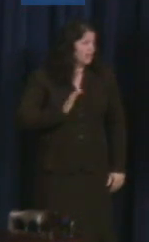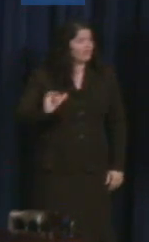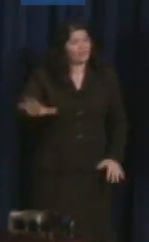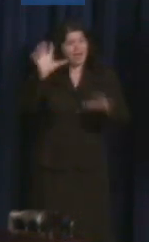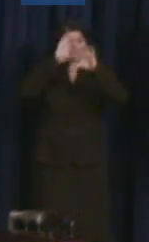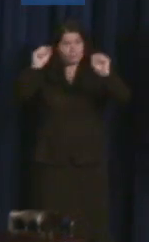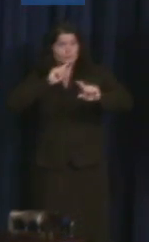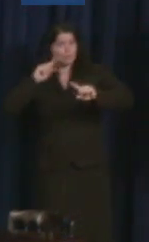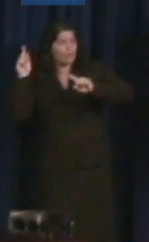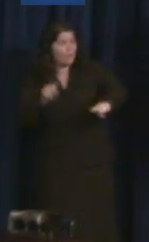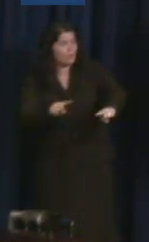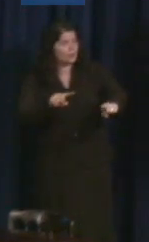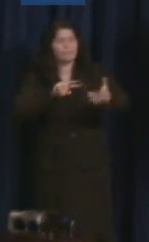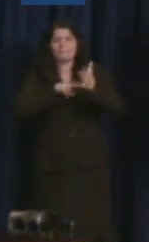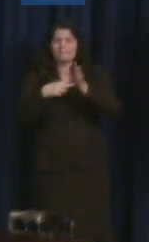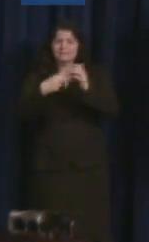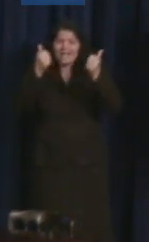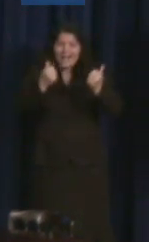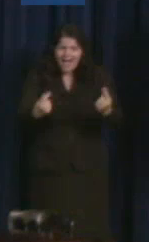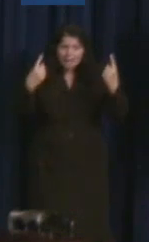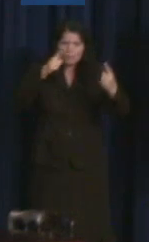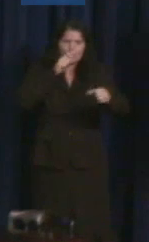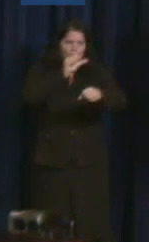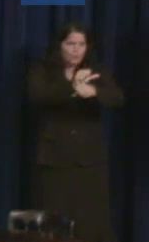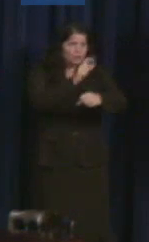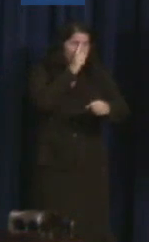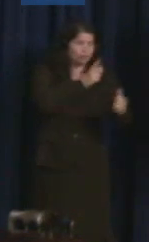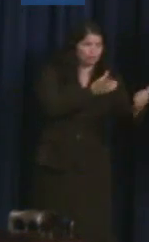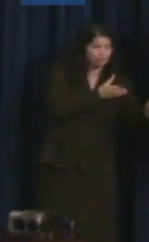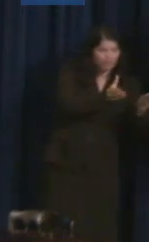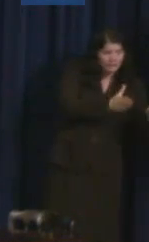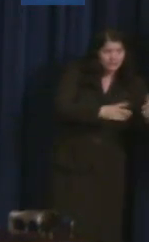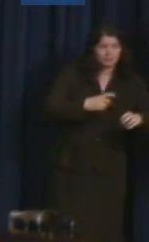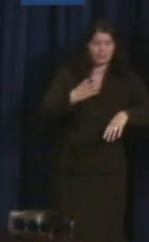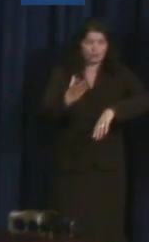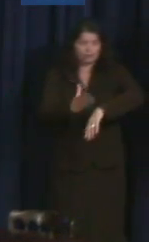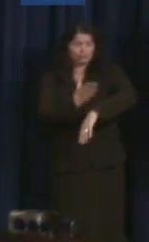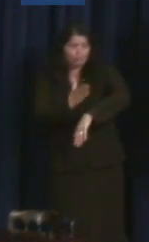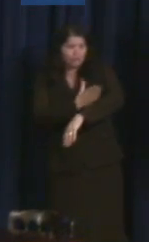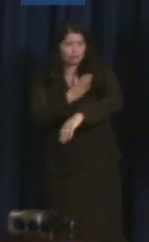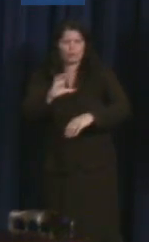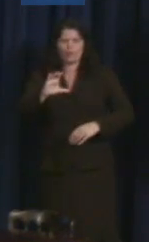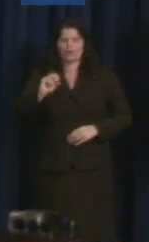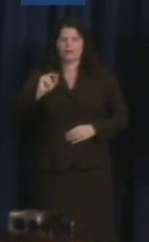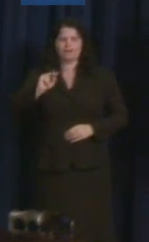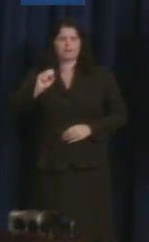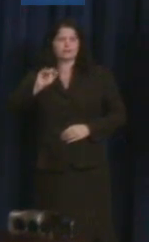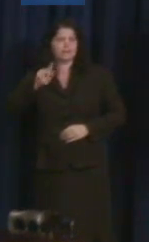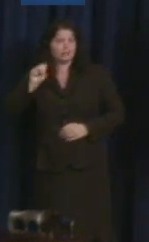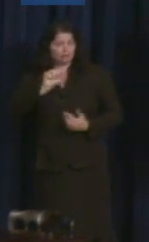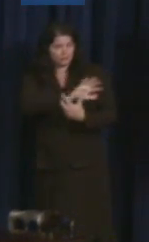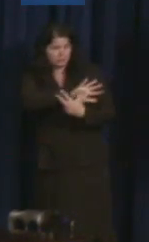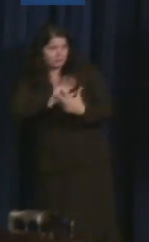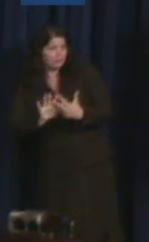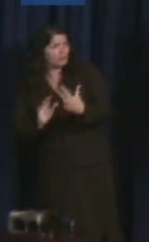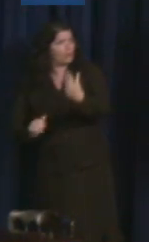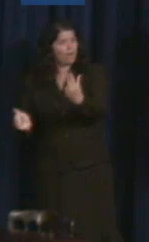under service, construction, and concession contracts with the federal government will make at least a minimum